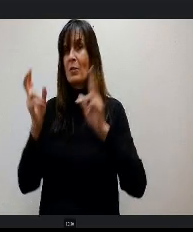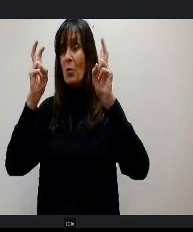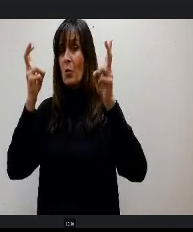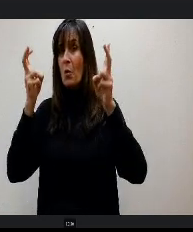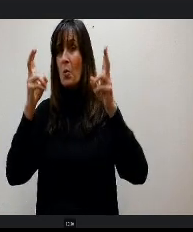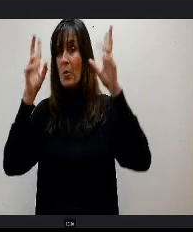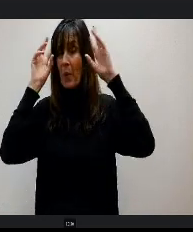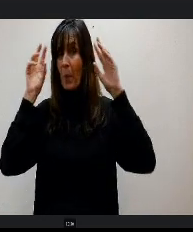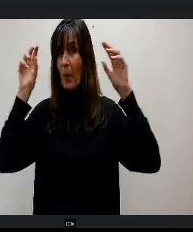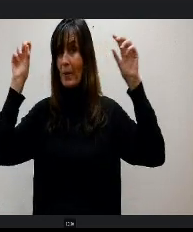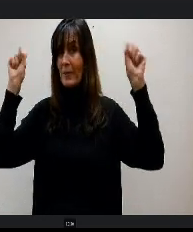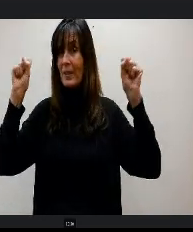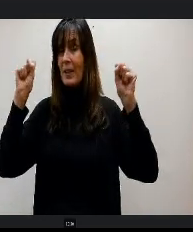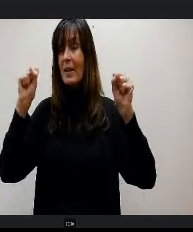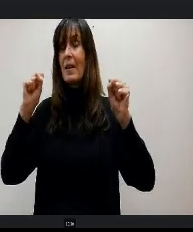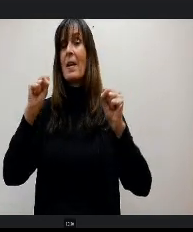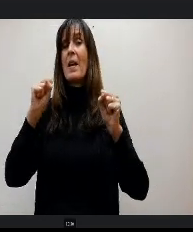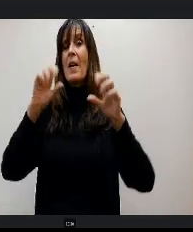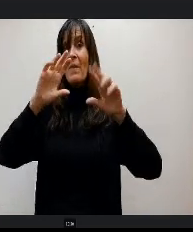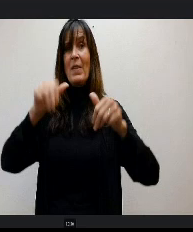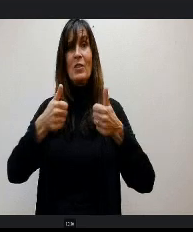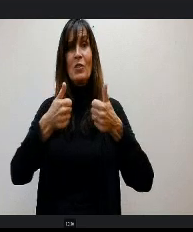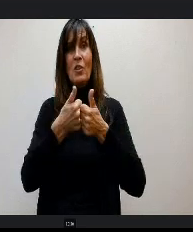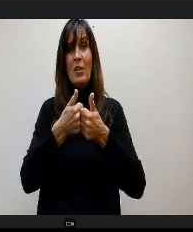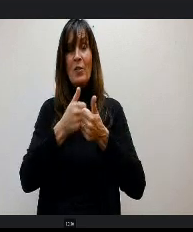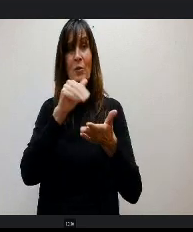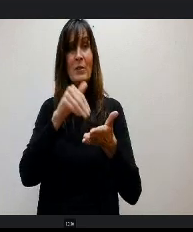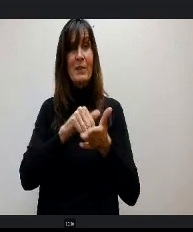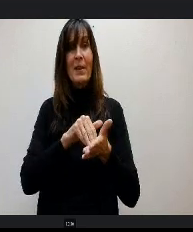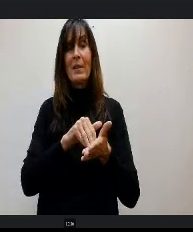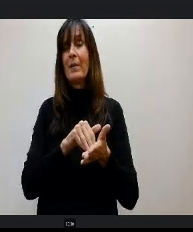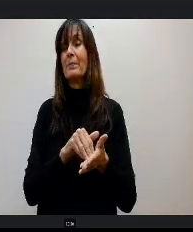and it wasn't even close. So we served 10s s of thousands of more students.